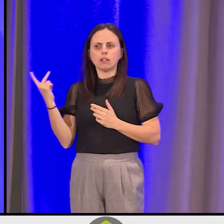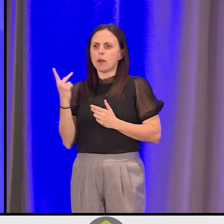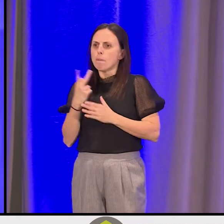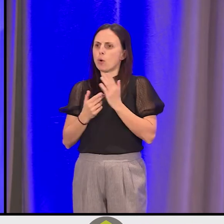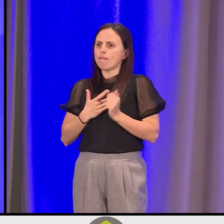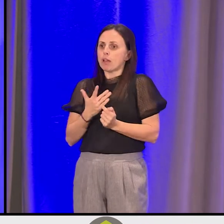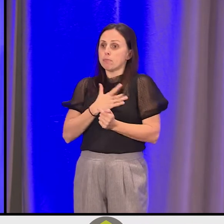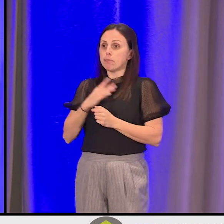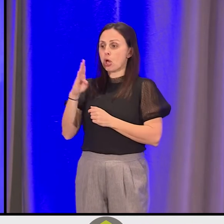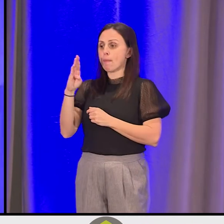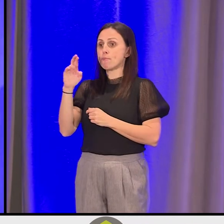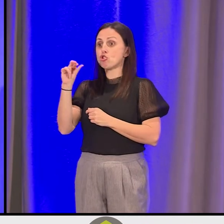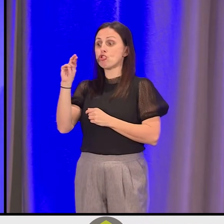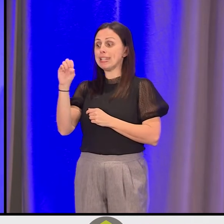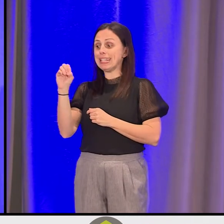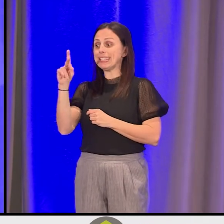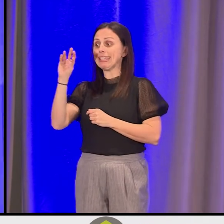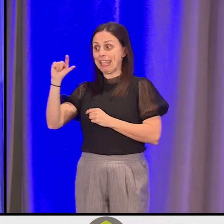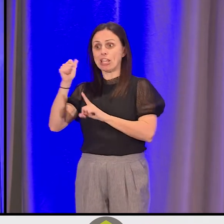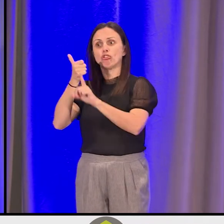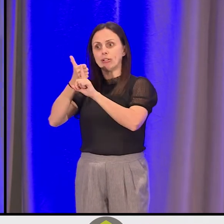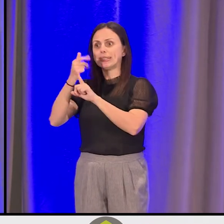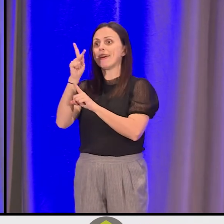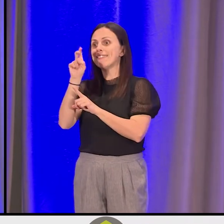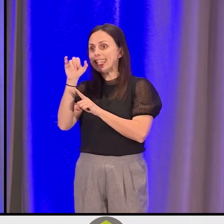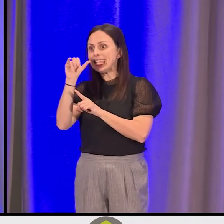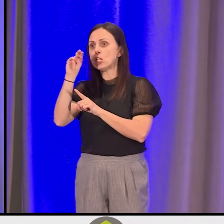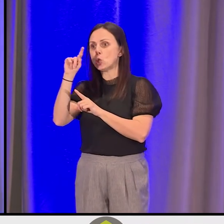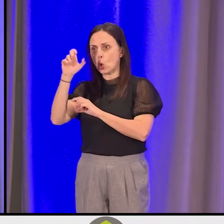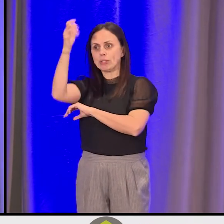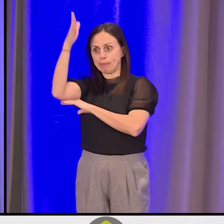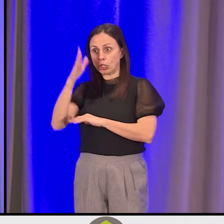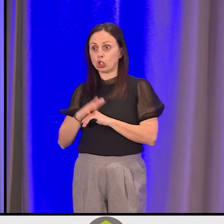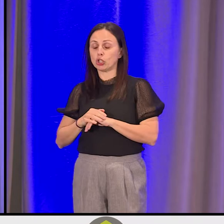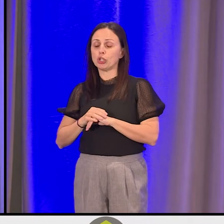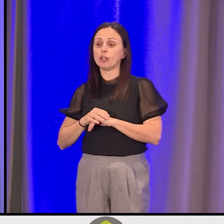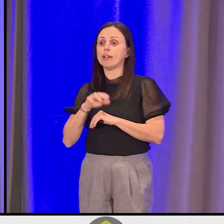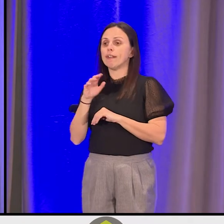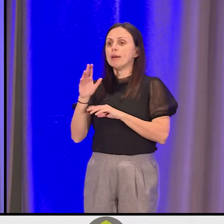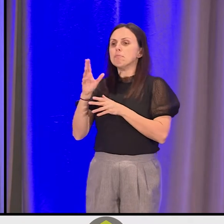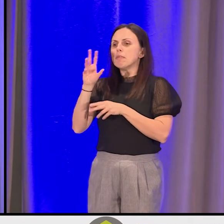Bernice King was the keynote. So Martin Luther -- late Martin Luther King's daughter